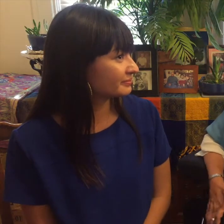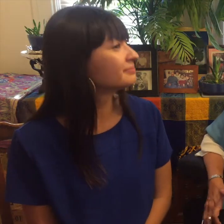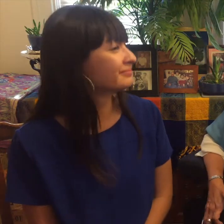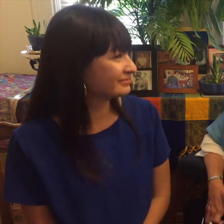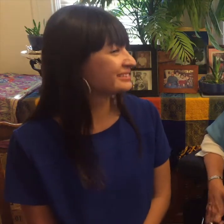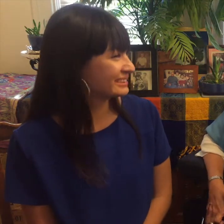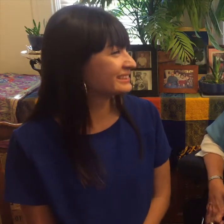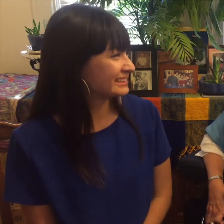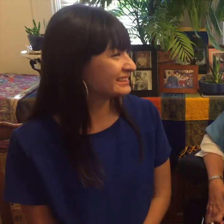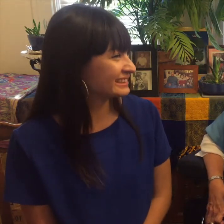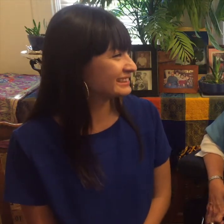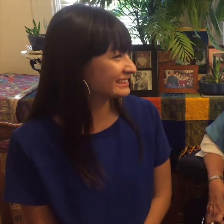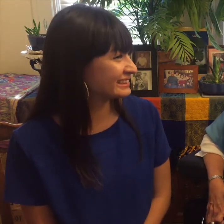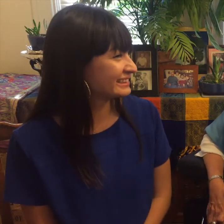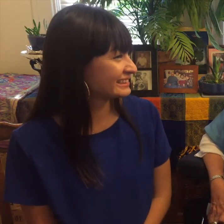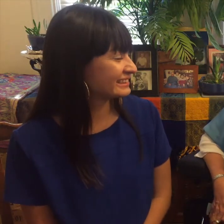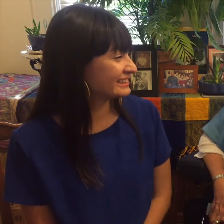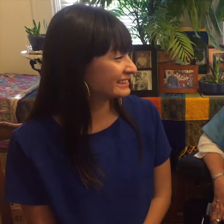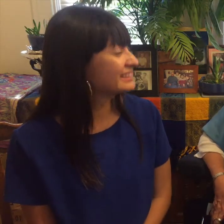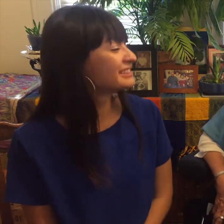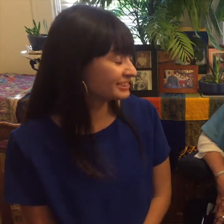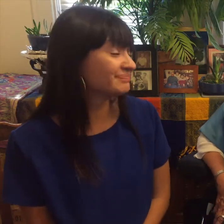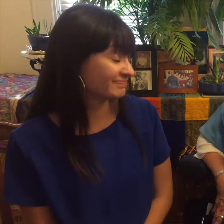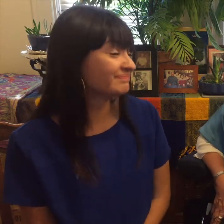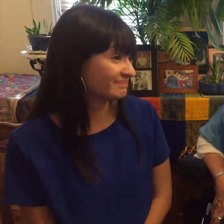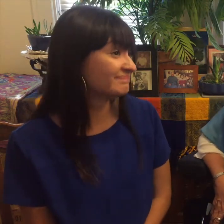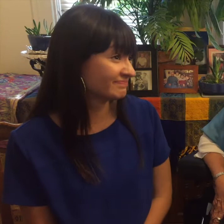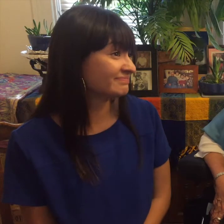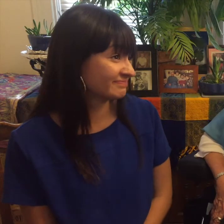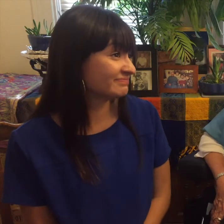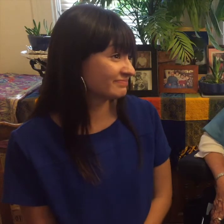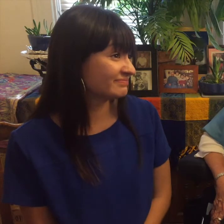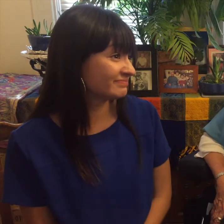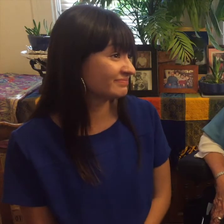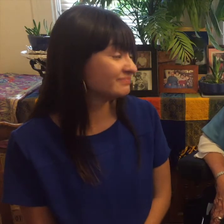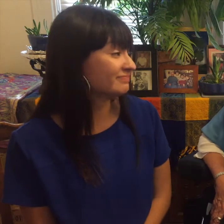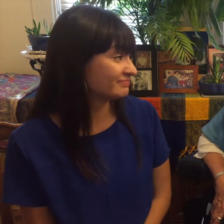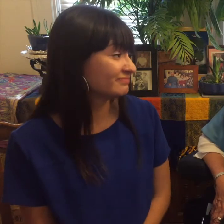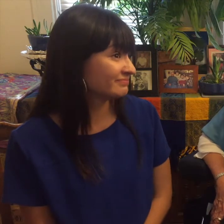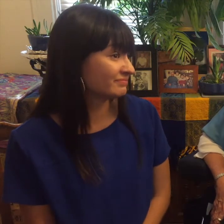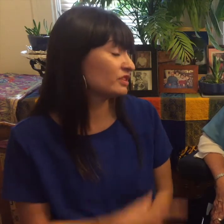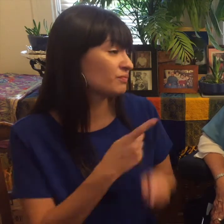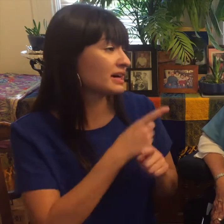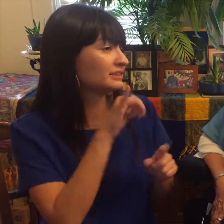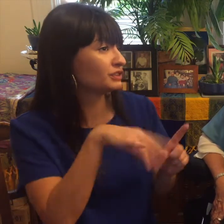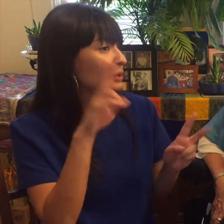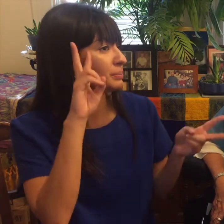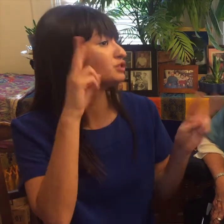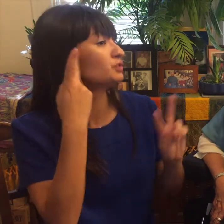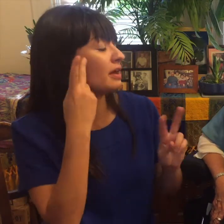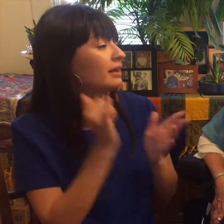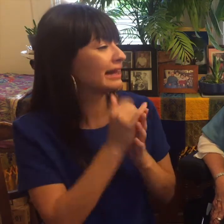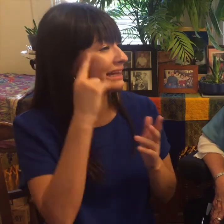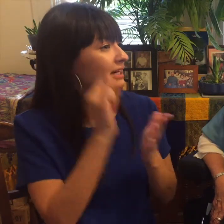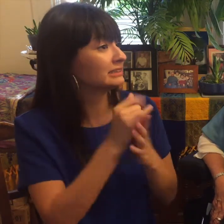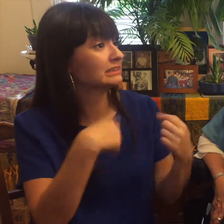could communicate most effectively okay so Leah: Yeah if there's a big